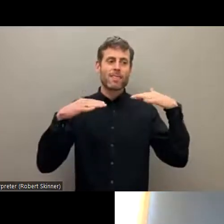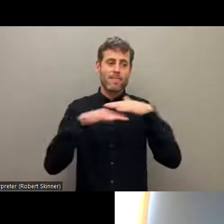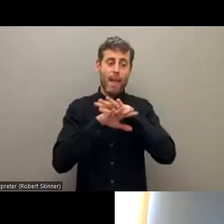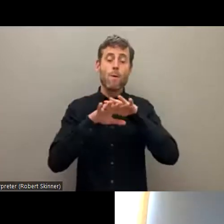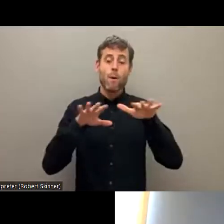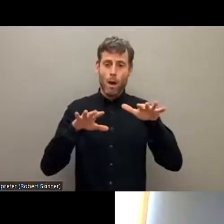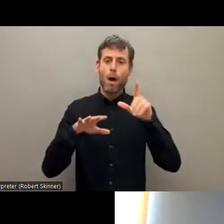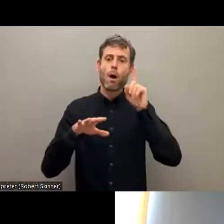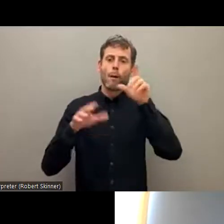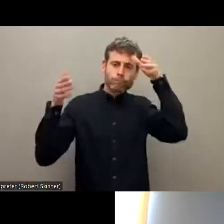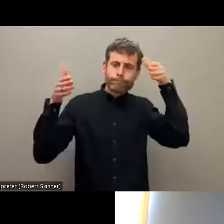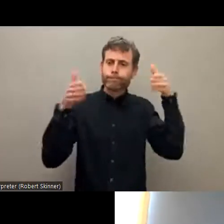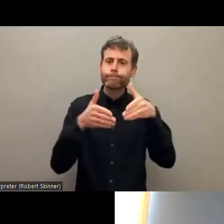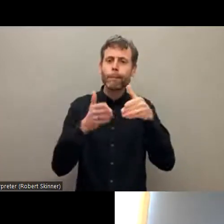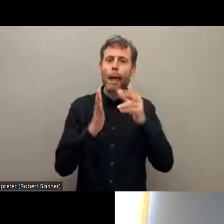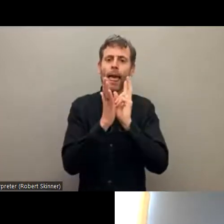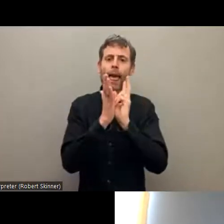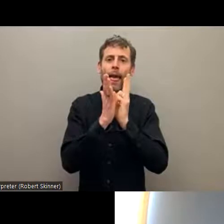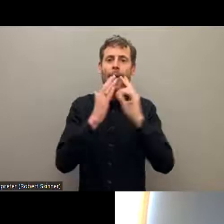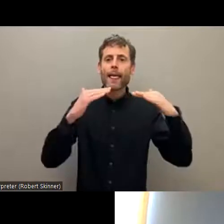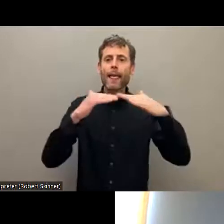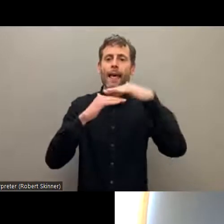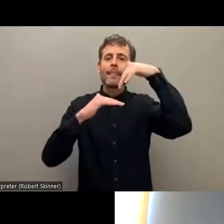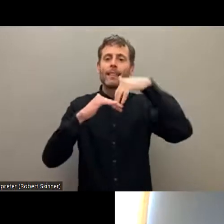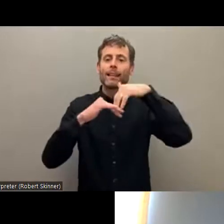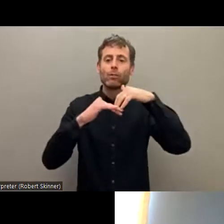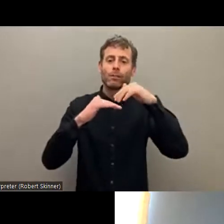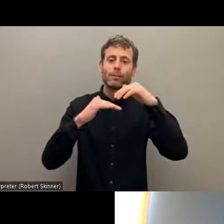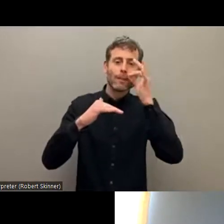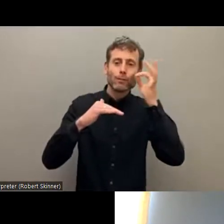A.C. in Mexico and current president of